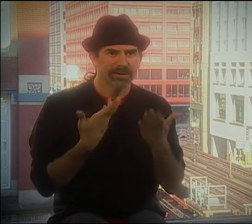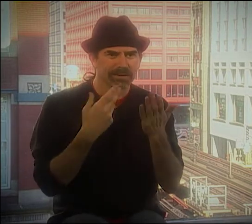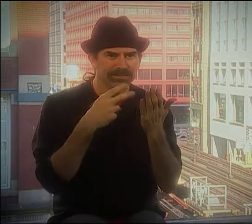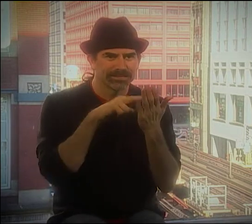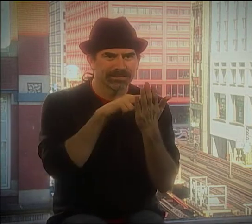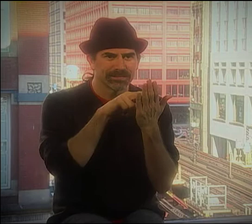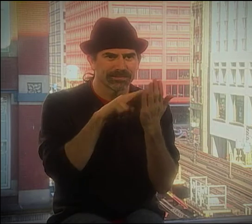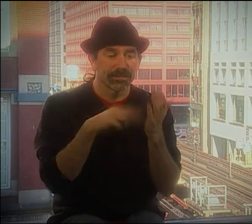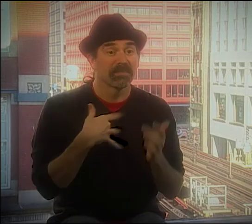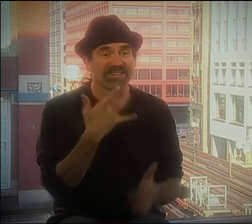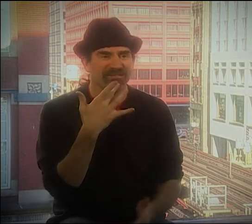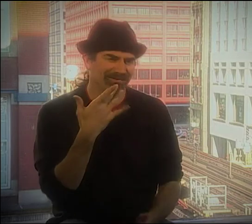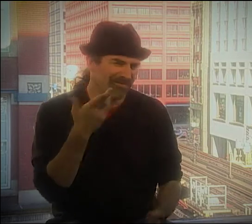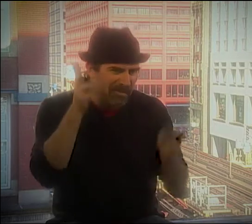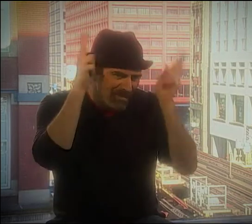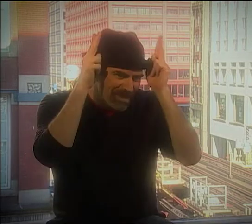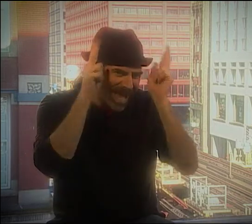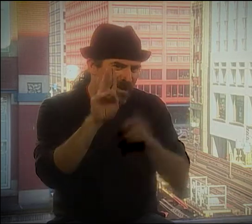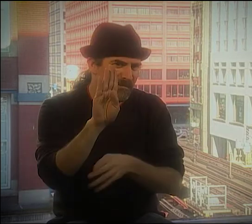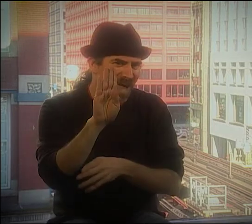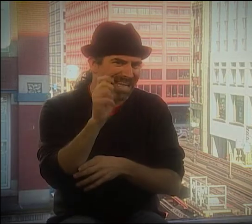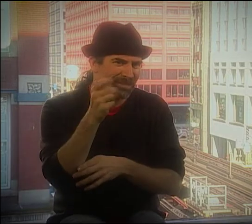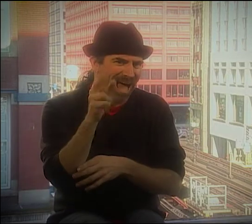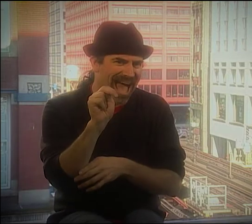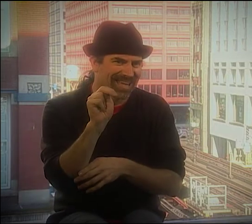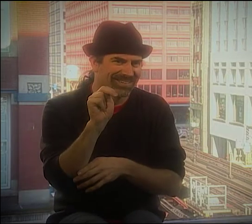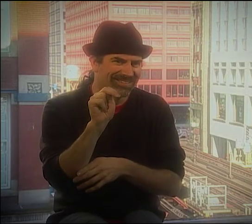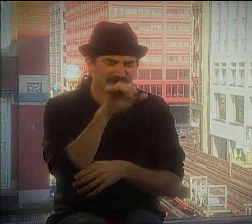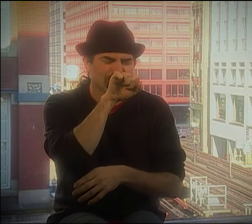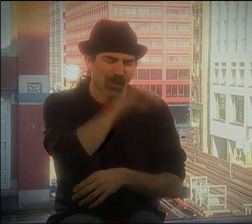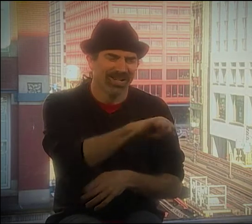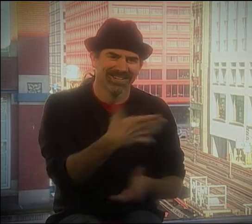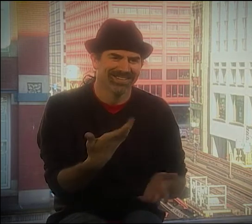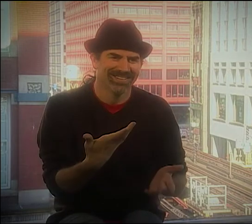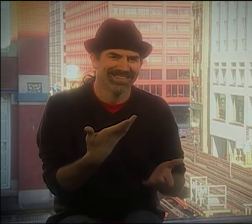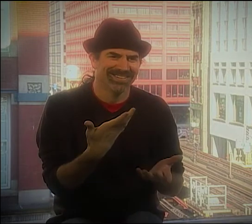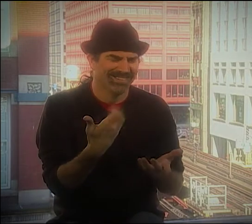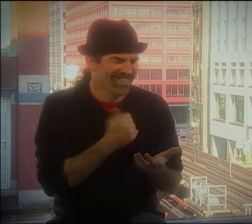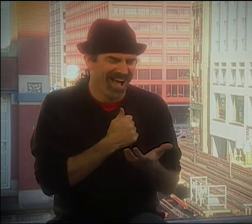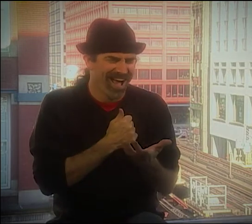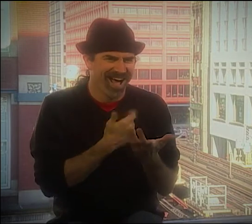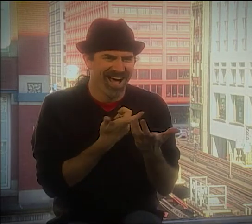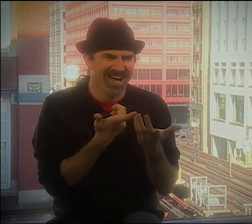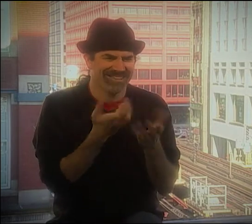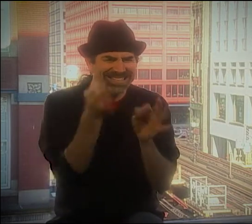THAT REALLY INFLUENCED A LOT. "BATMAN" WAS MY FAVORITE. I LOVED BATMAN.